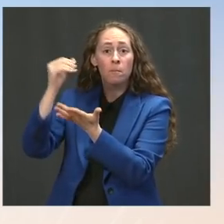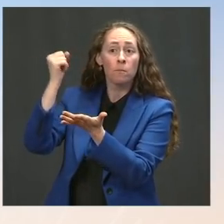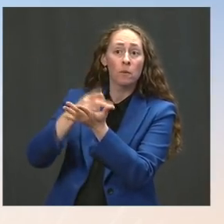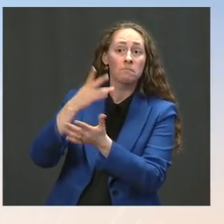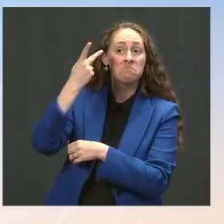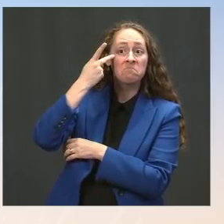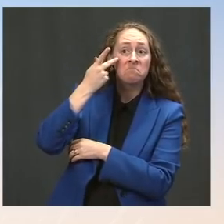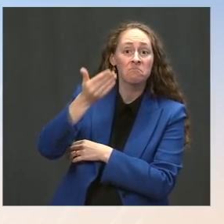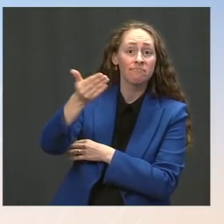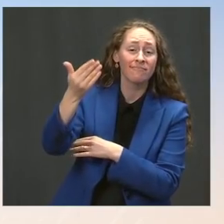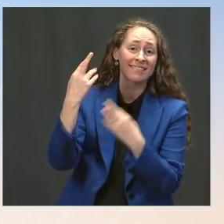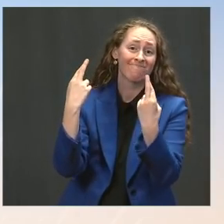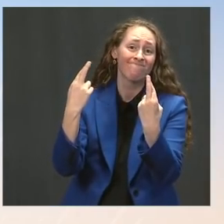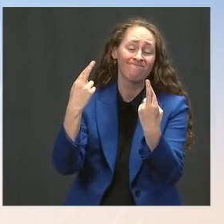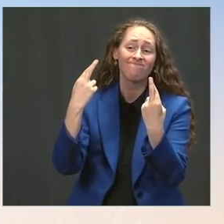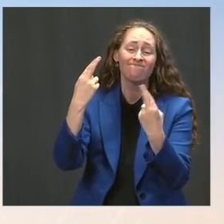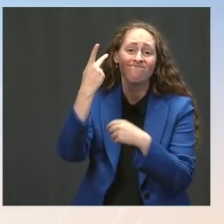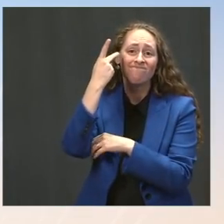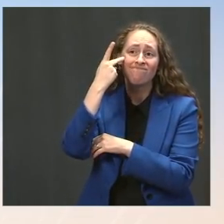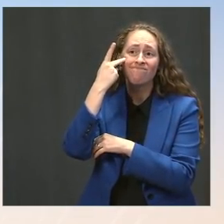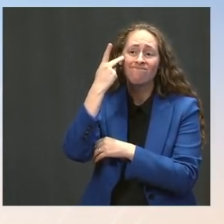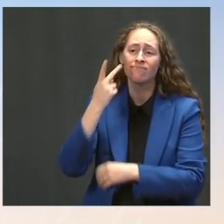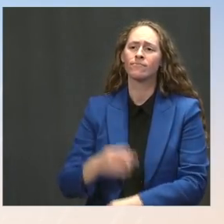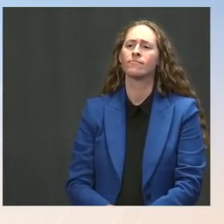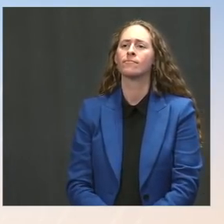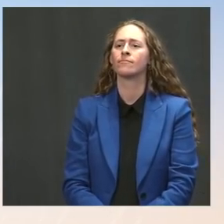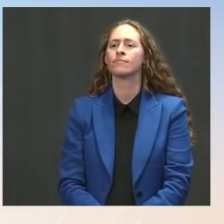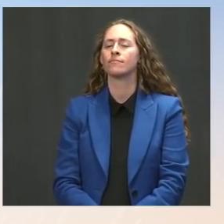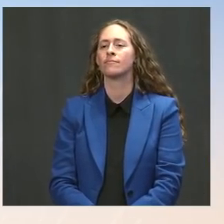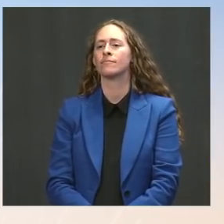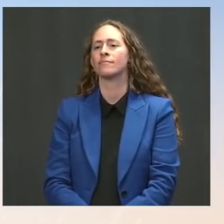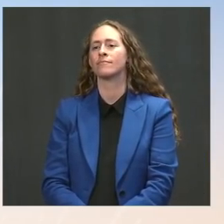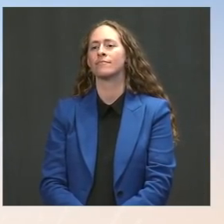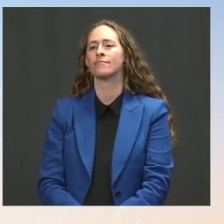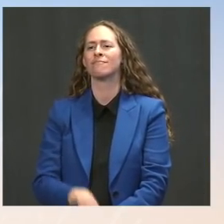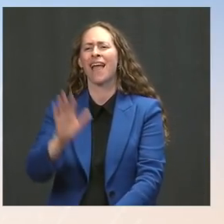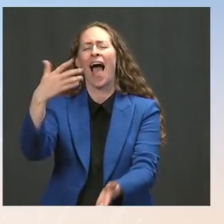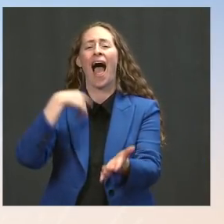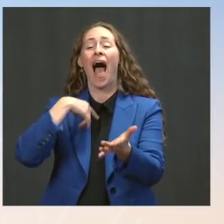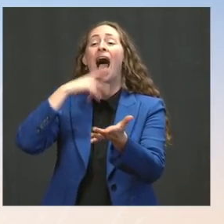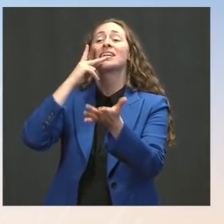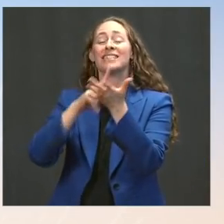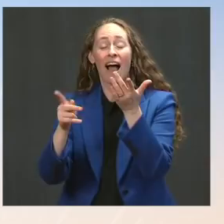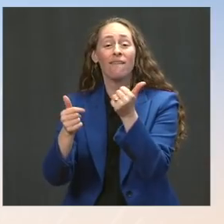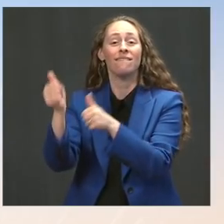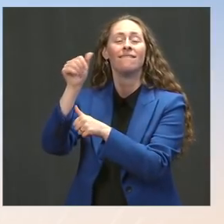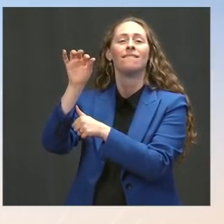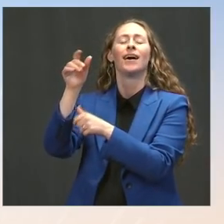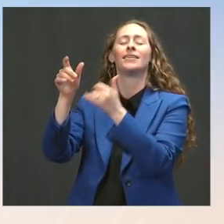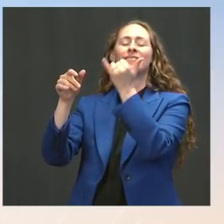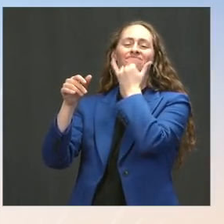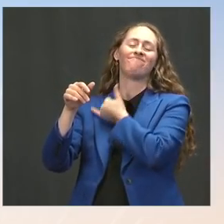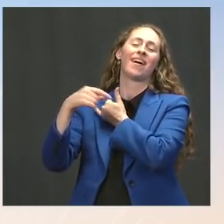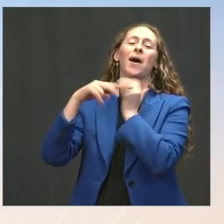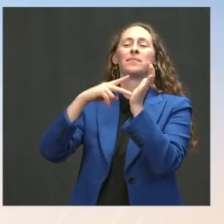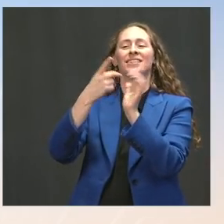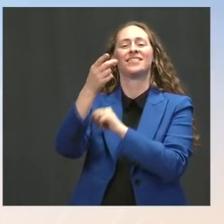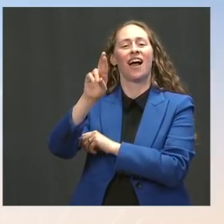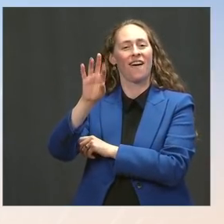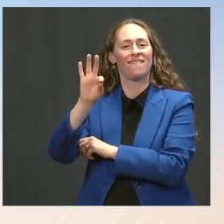as -- I was going to call him "Secretary Fauci" -- as Dr. Fauci has said. But again, we rely on them to determine their own timeline. The Press: "Coming months" are --